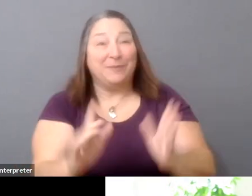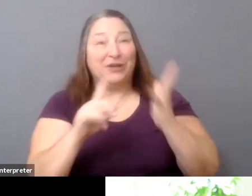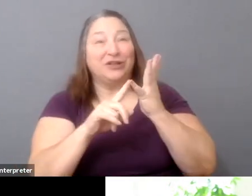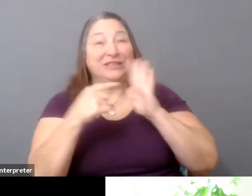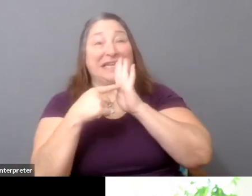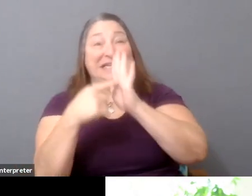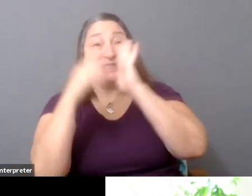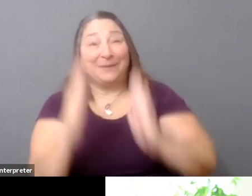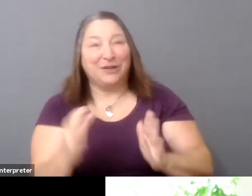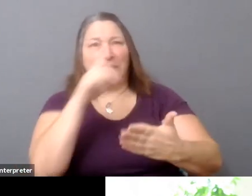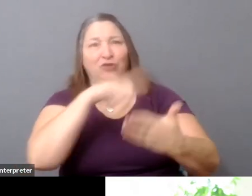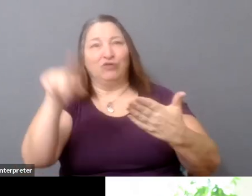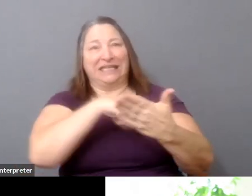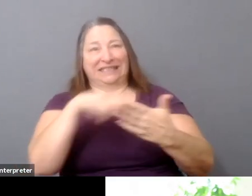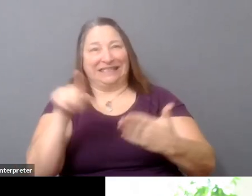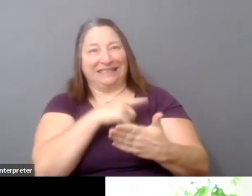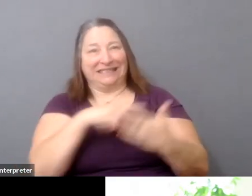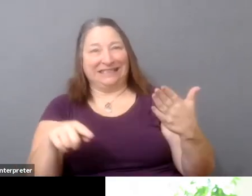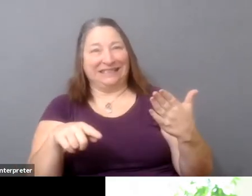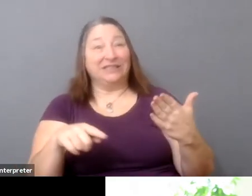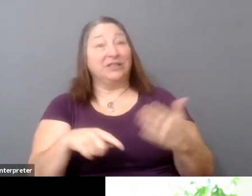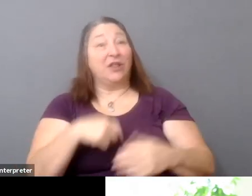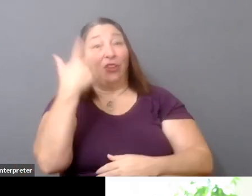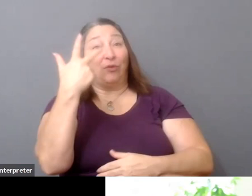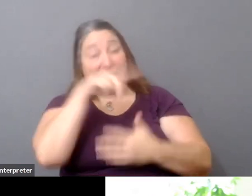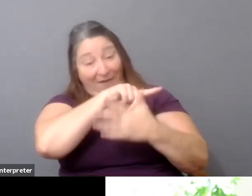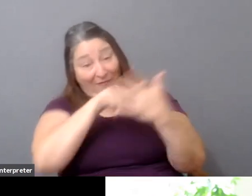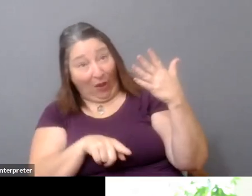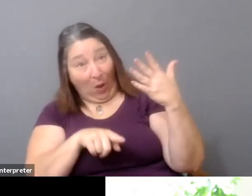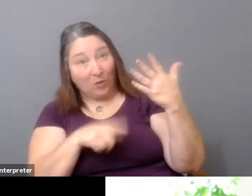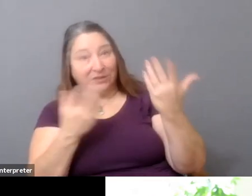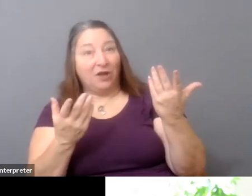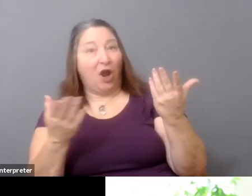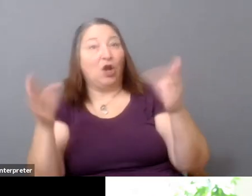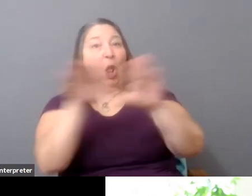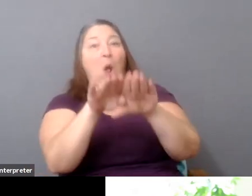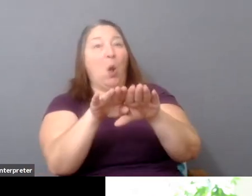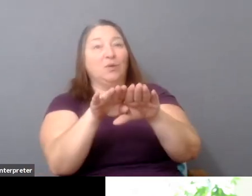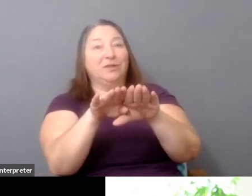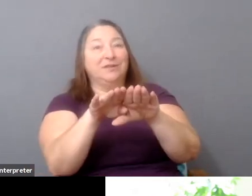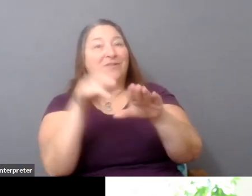And you can see at least three of those, you know, nodes on the supply chain have not